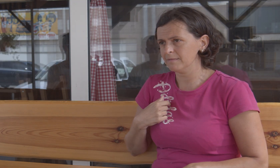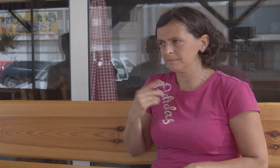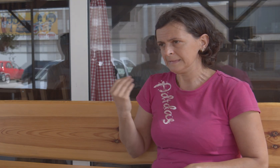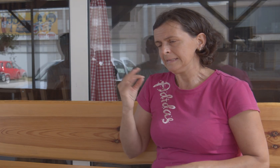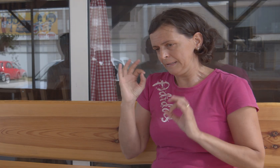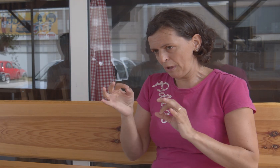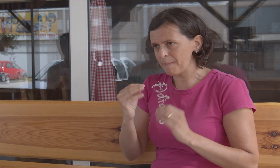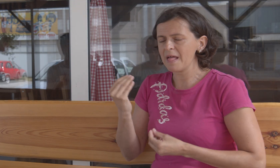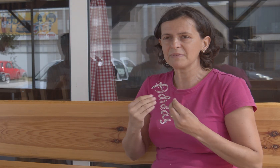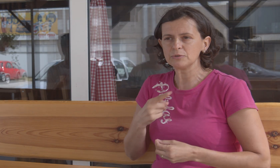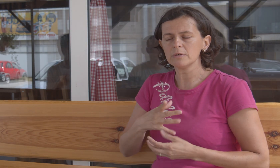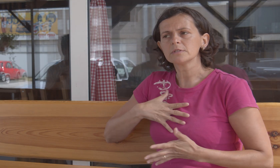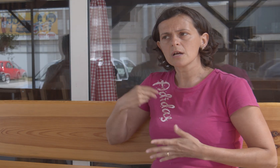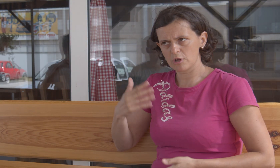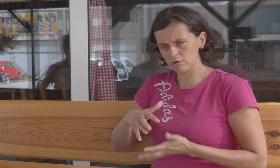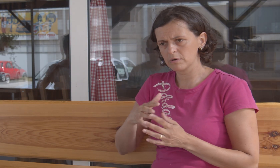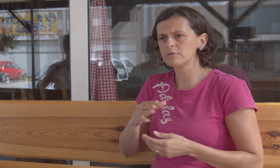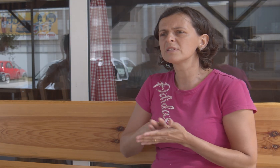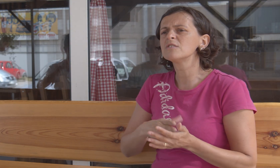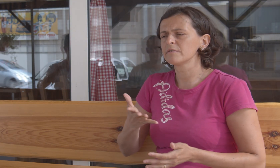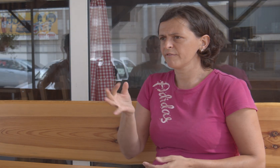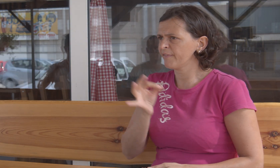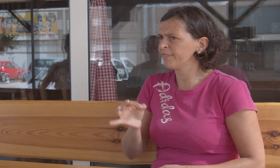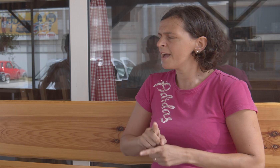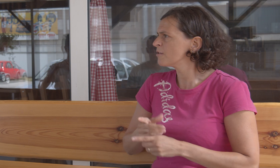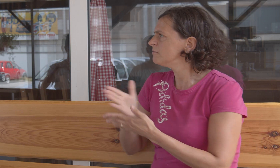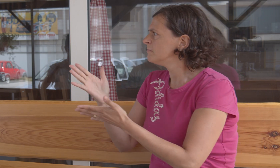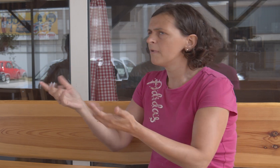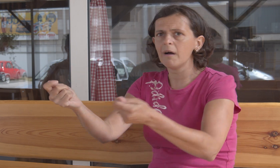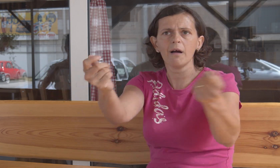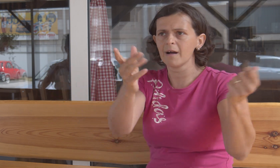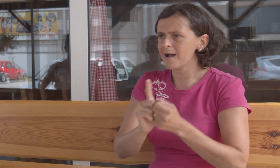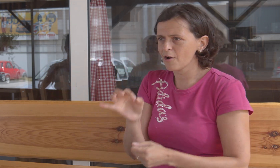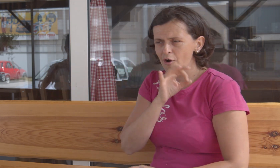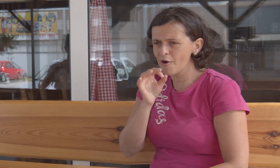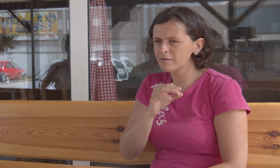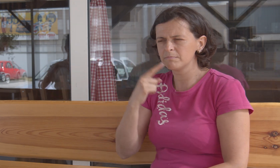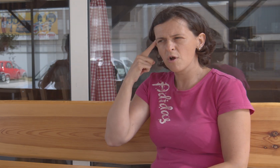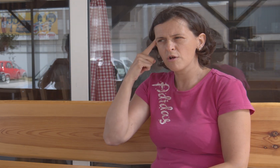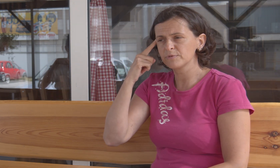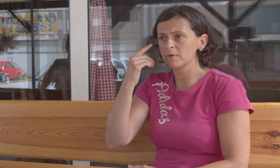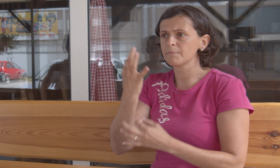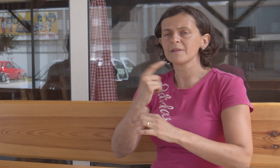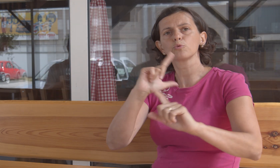So, she agreed. At first I didn't know where to deliver it properly. I was thinking ...